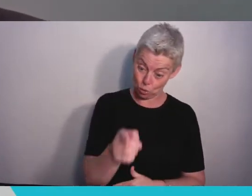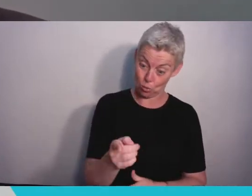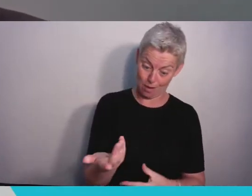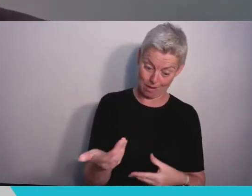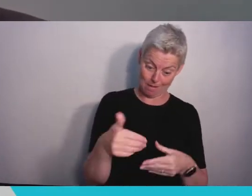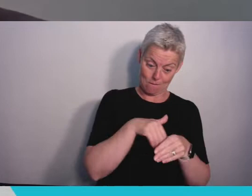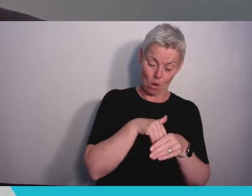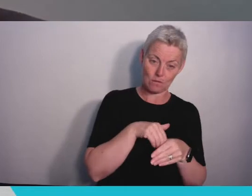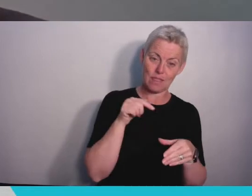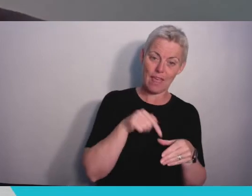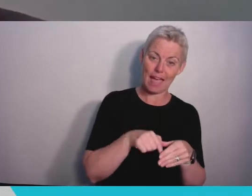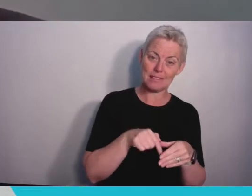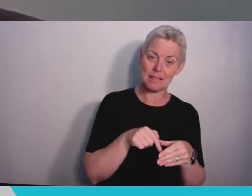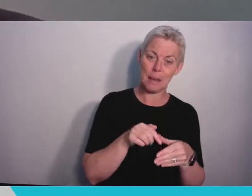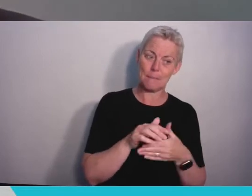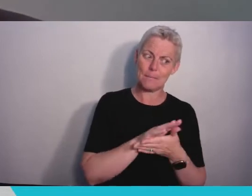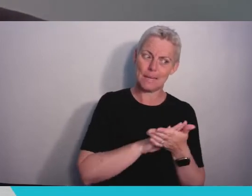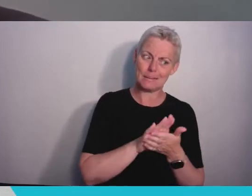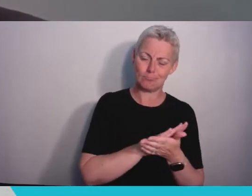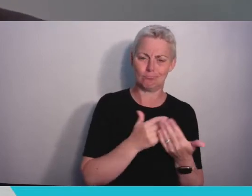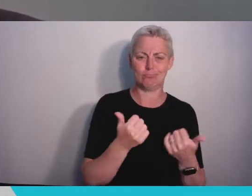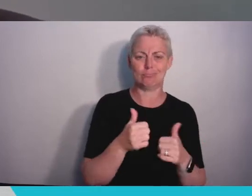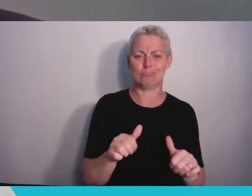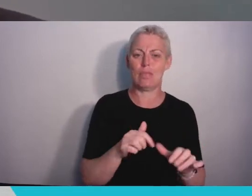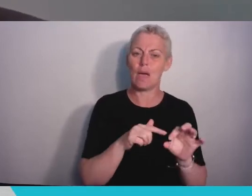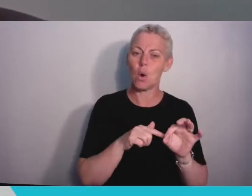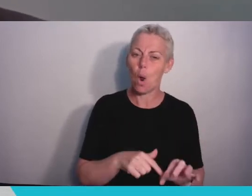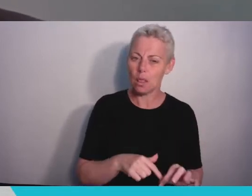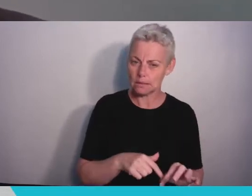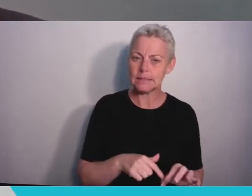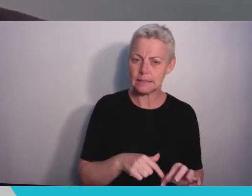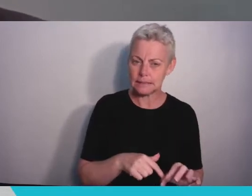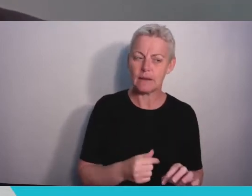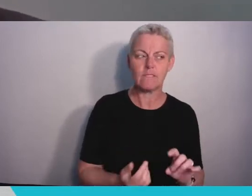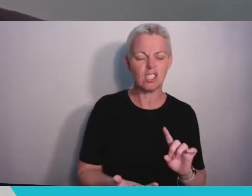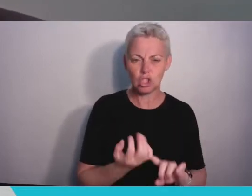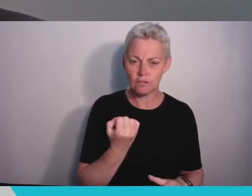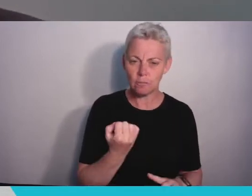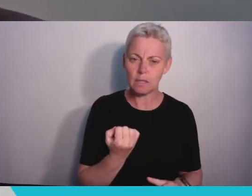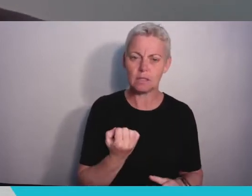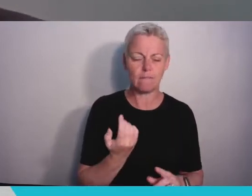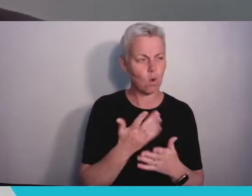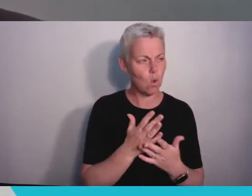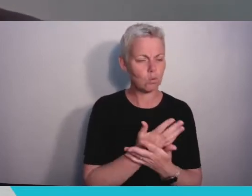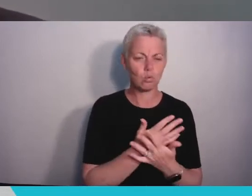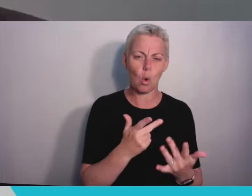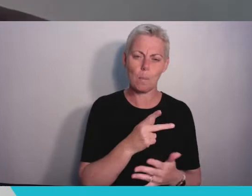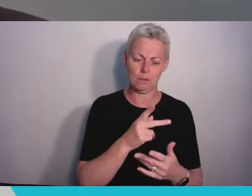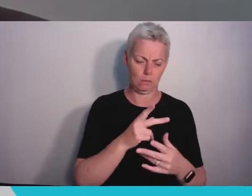achievements of the University's student staff and alumni over so many decades. Now we have